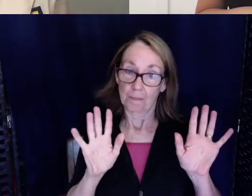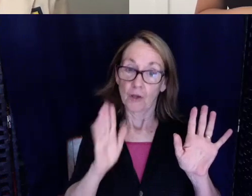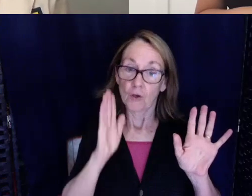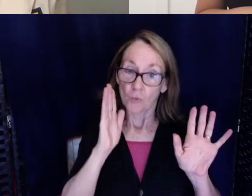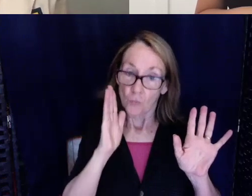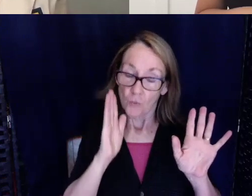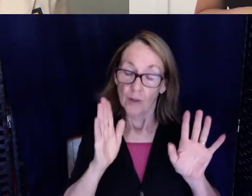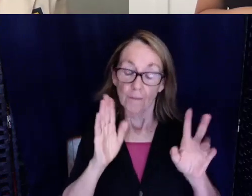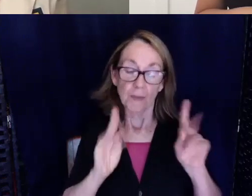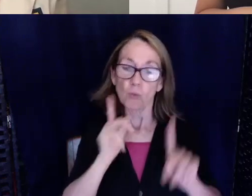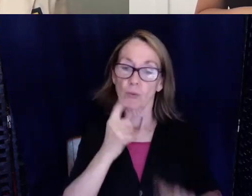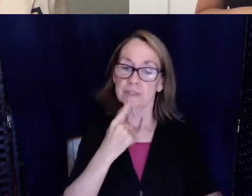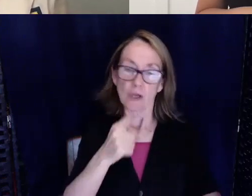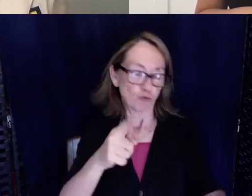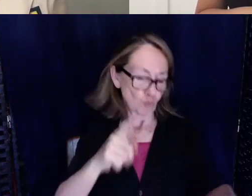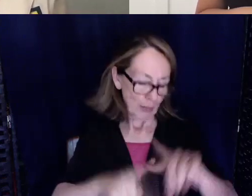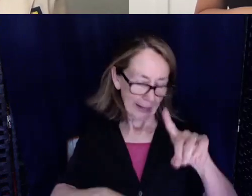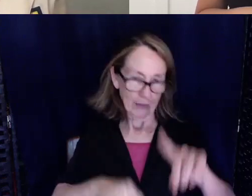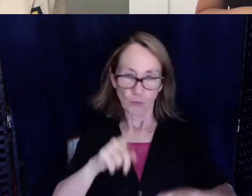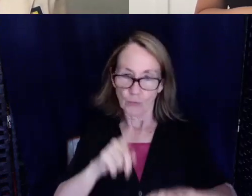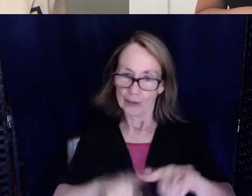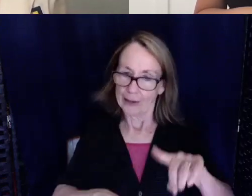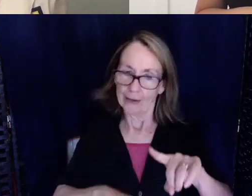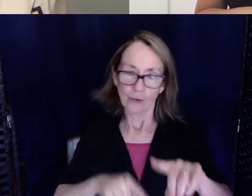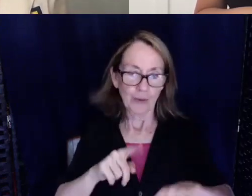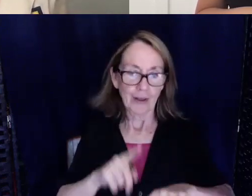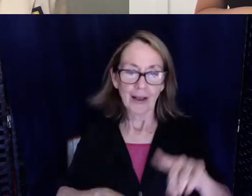you that you can't. I had that and I went on my bizarre little